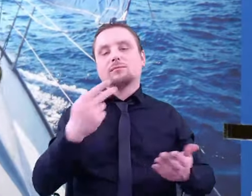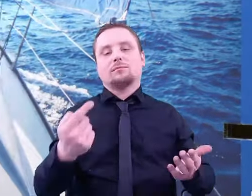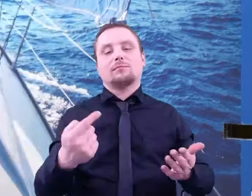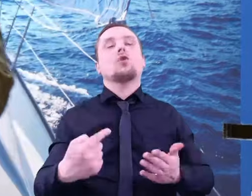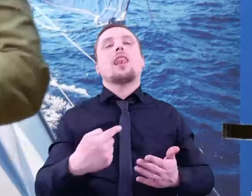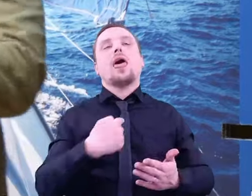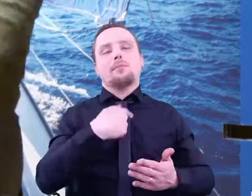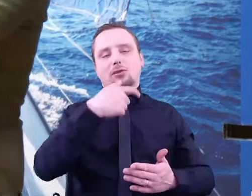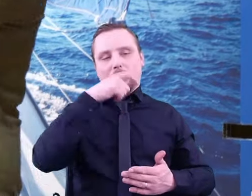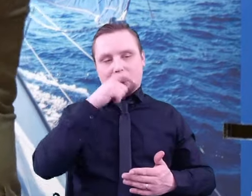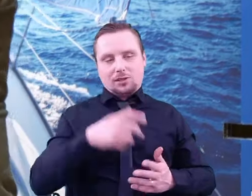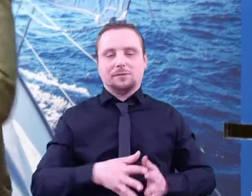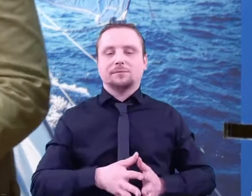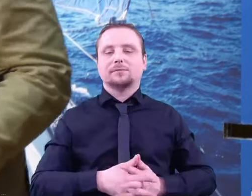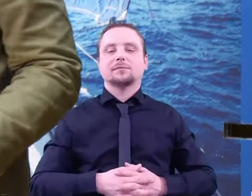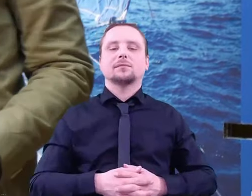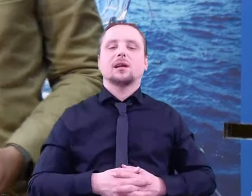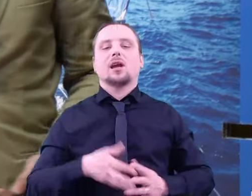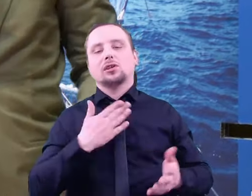Listen, I am glad that so many of you came here today